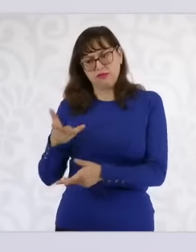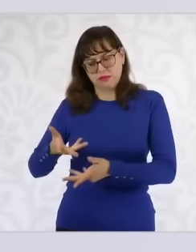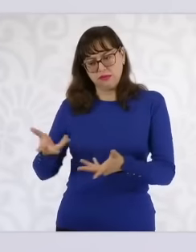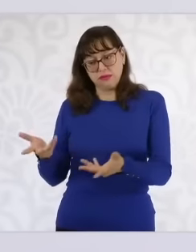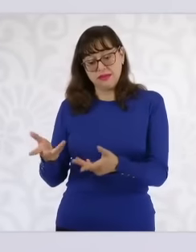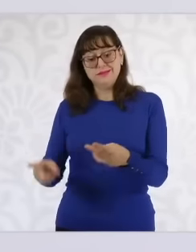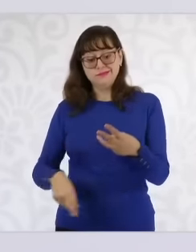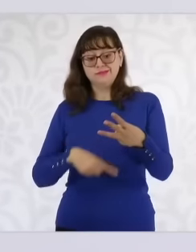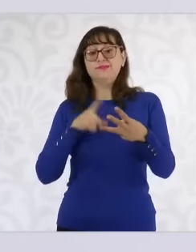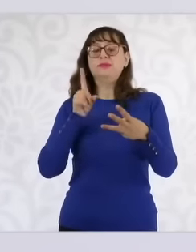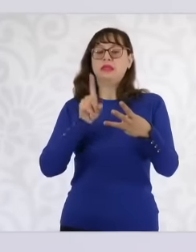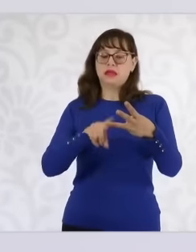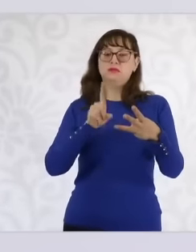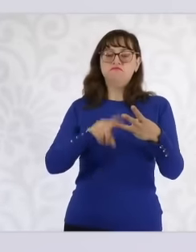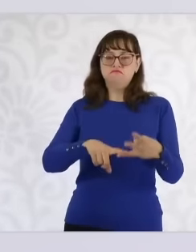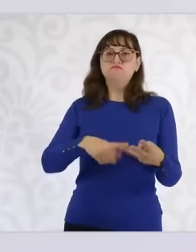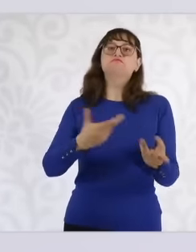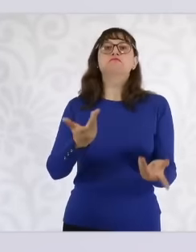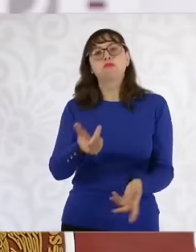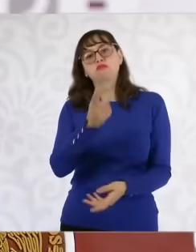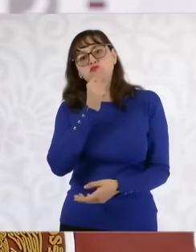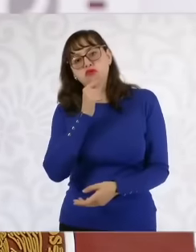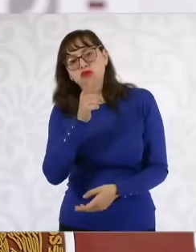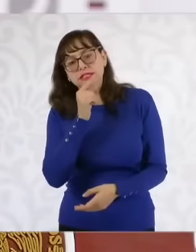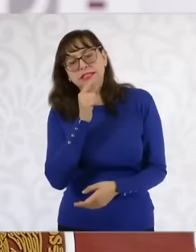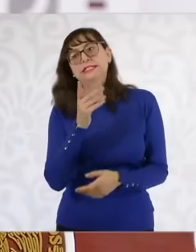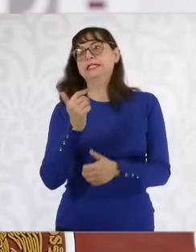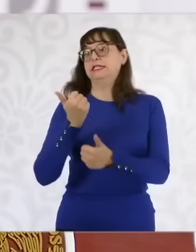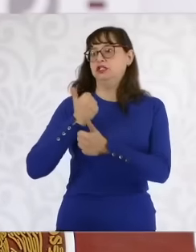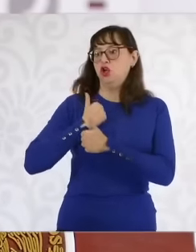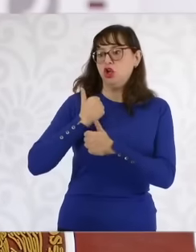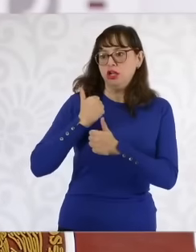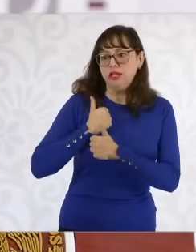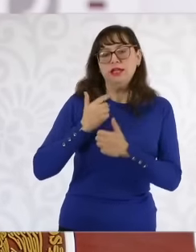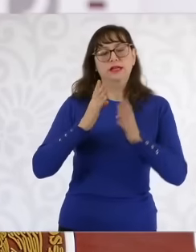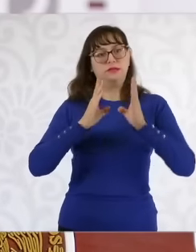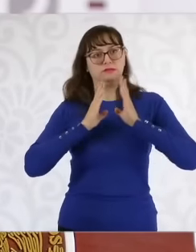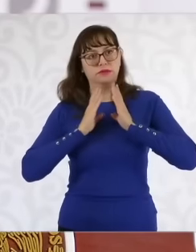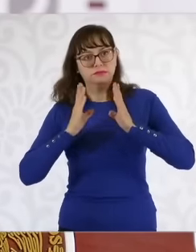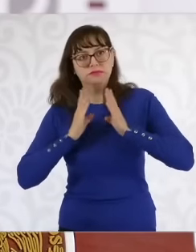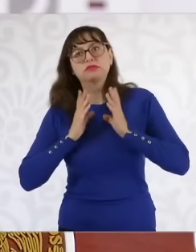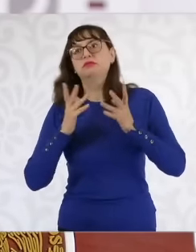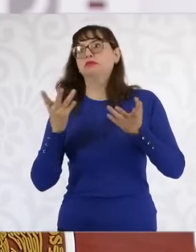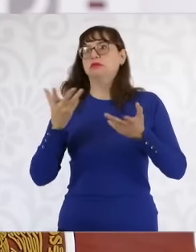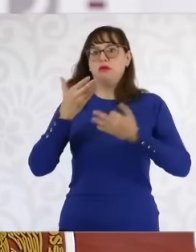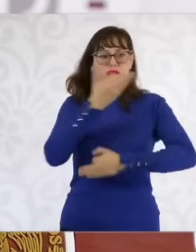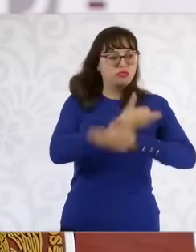intelligence work, security investigation and presence that we are developing